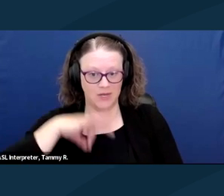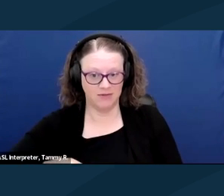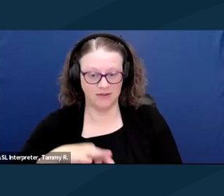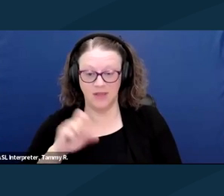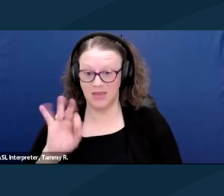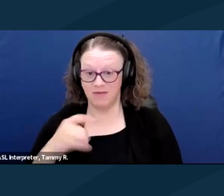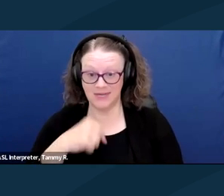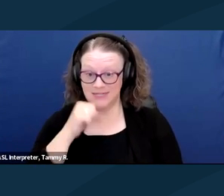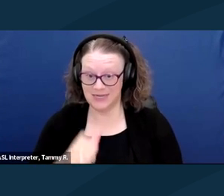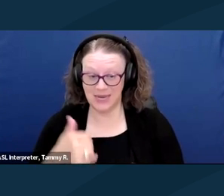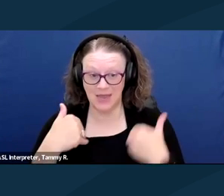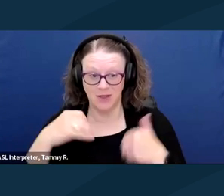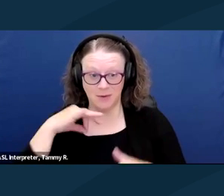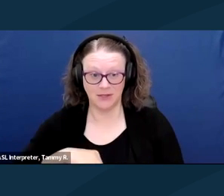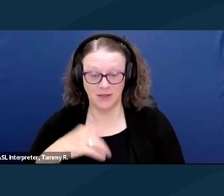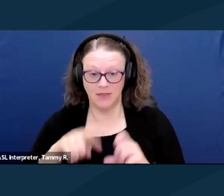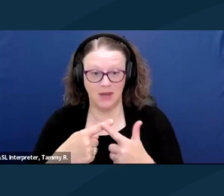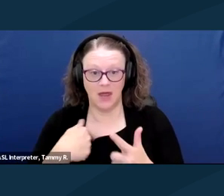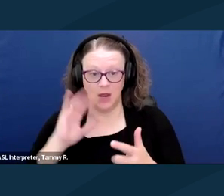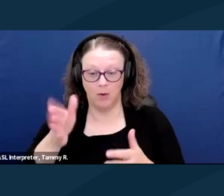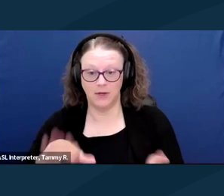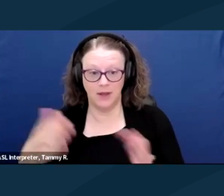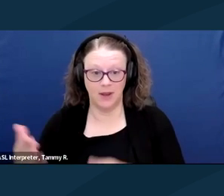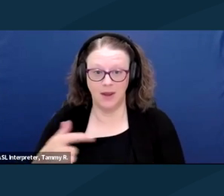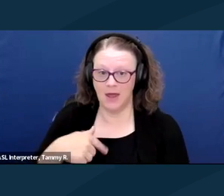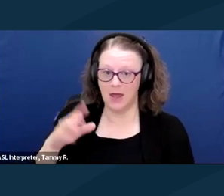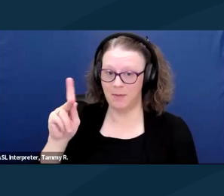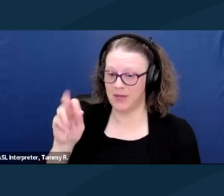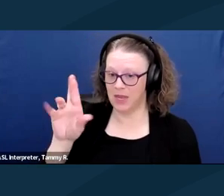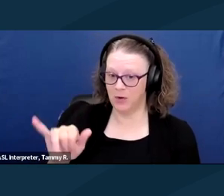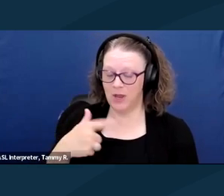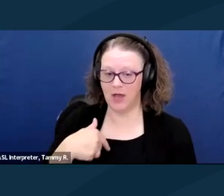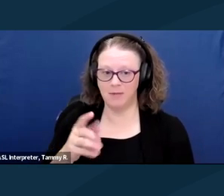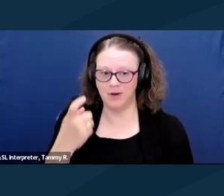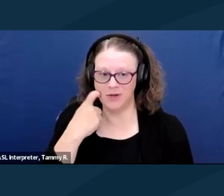and my wife would lose her benefits." If I didn't have that, I'd be dead.